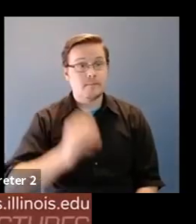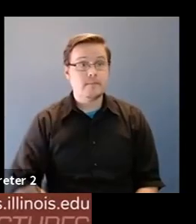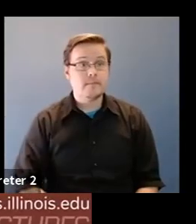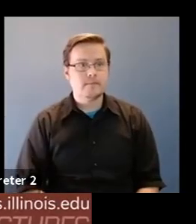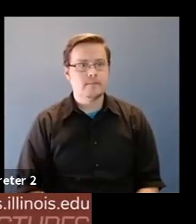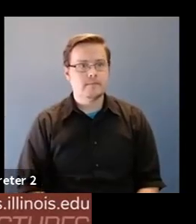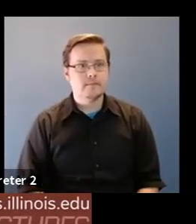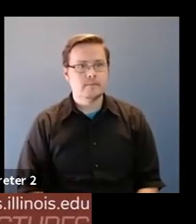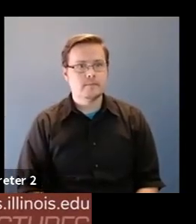Karrie Karahalios: Okay.